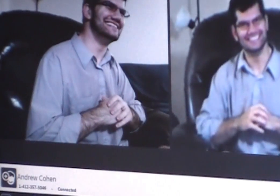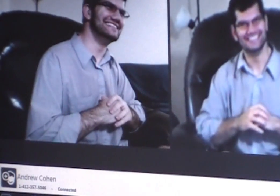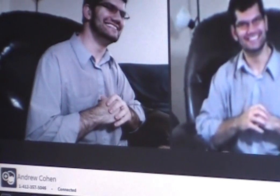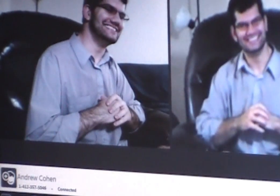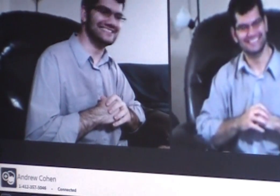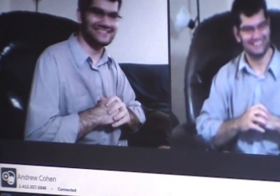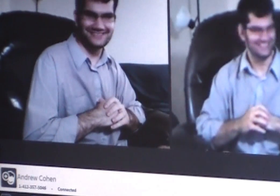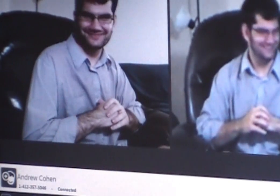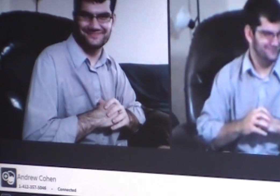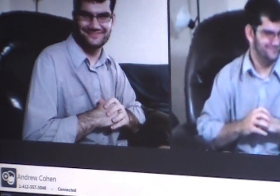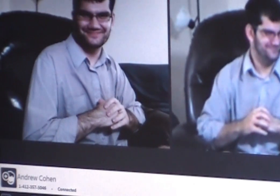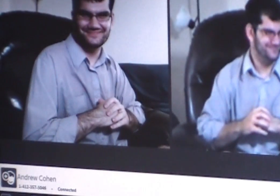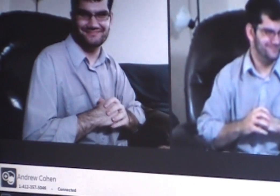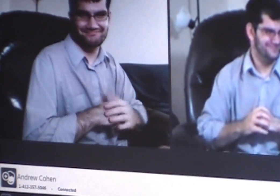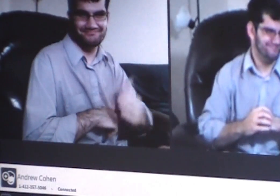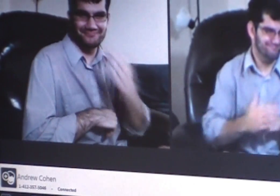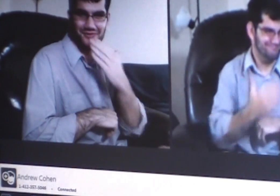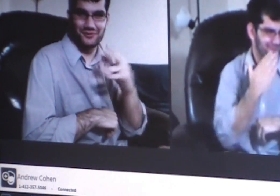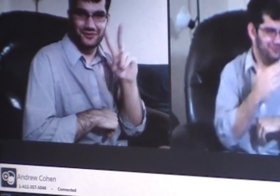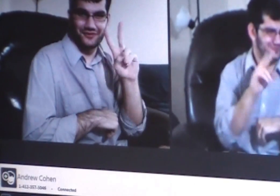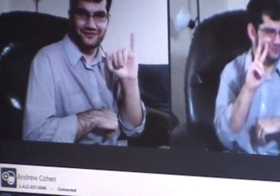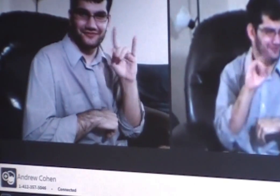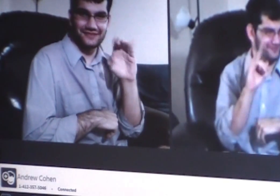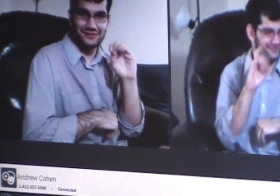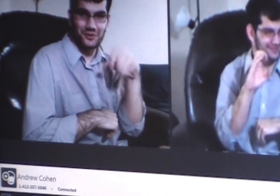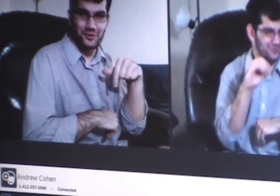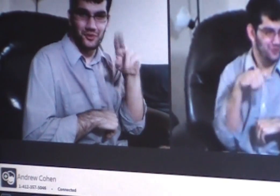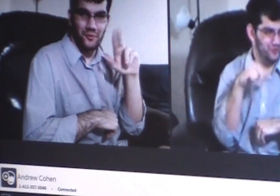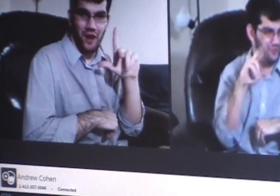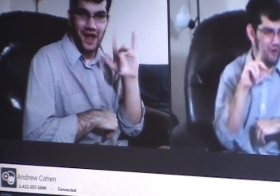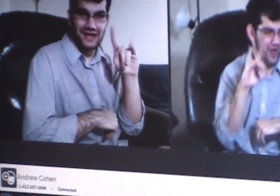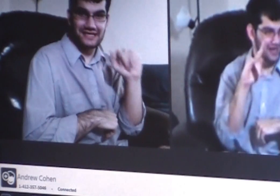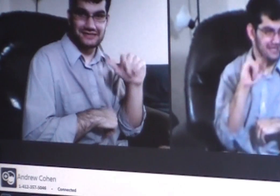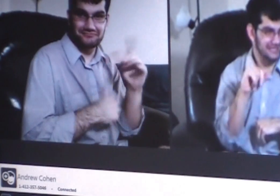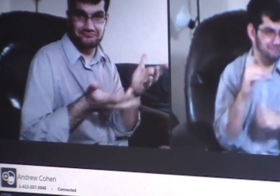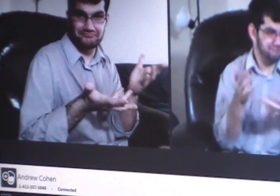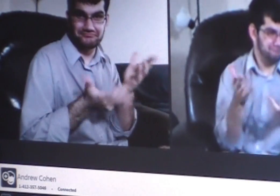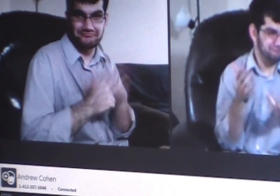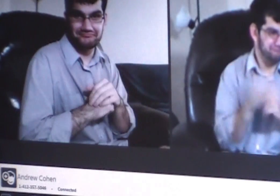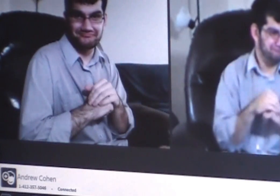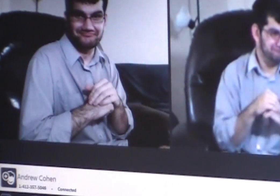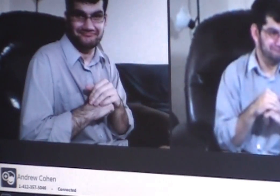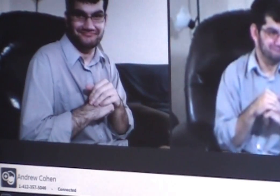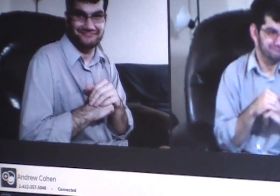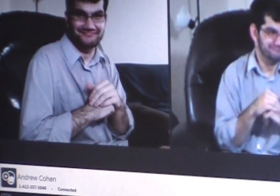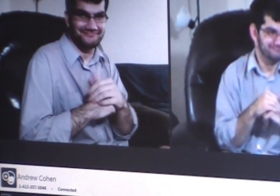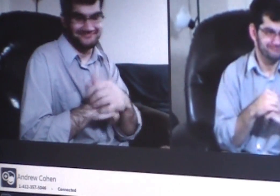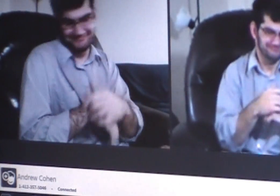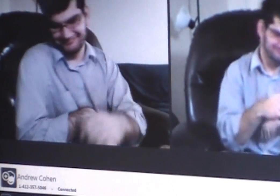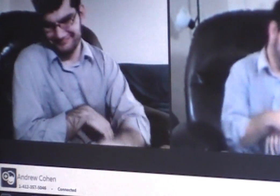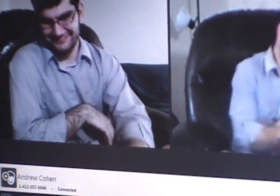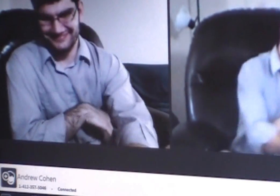What do you think of the video quality?